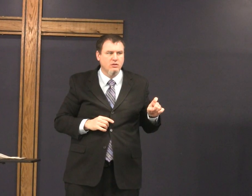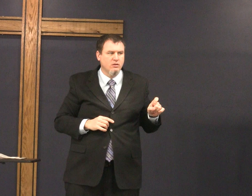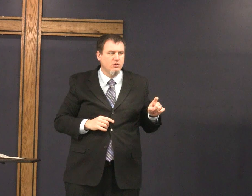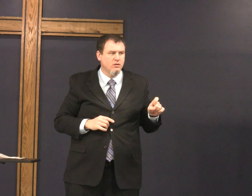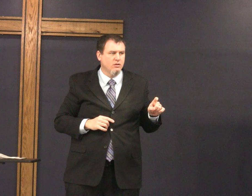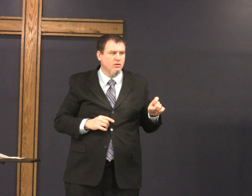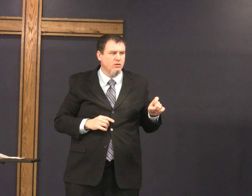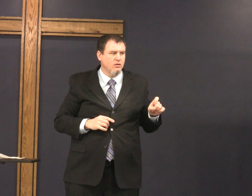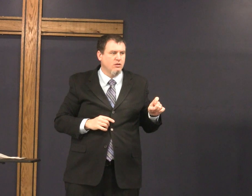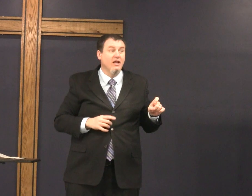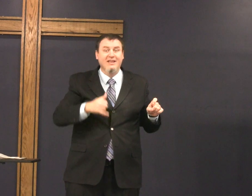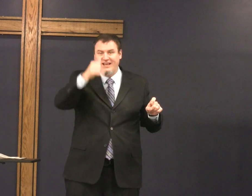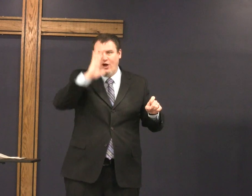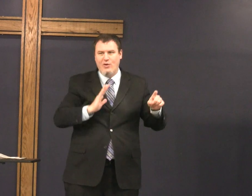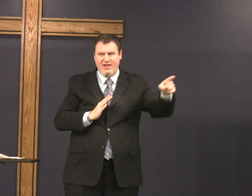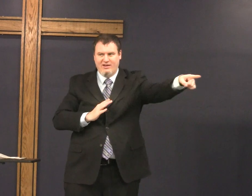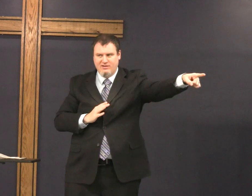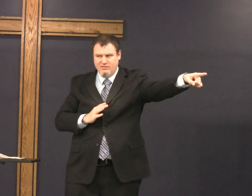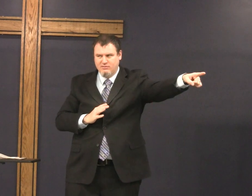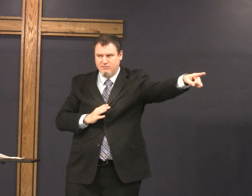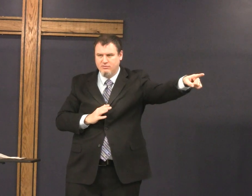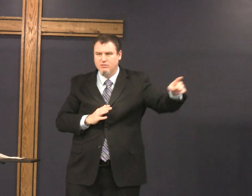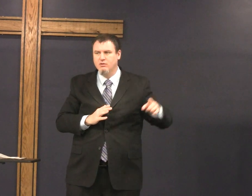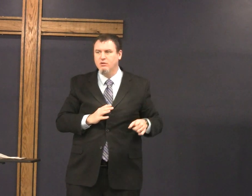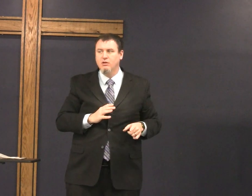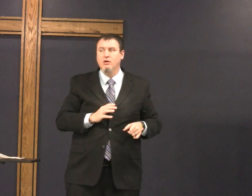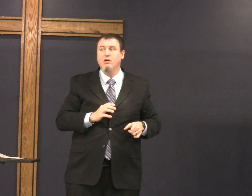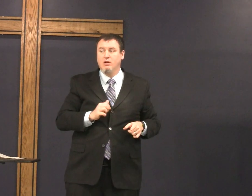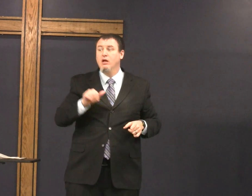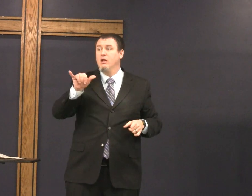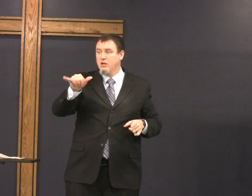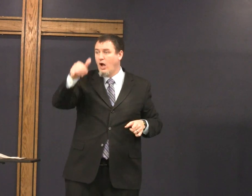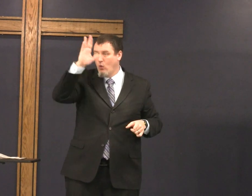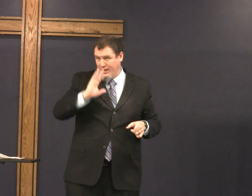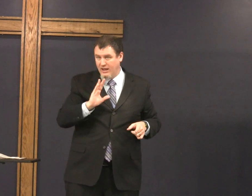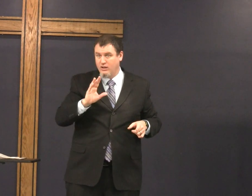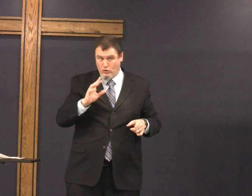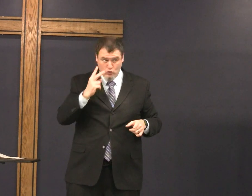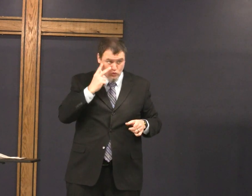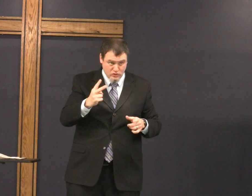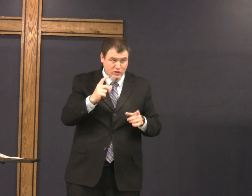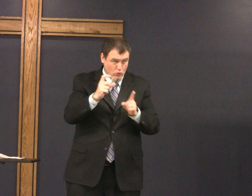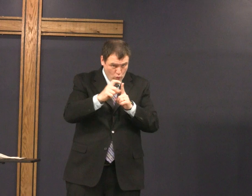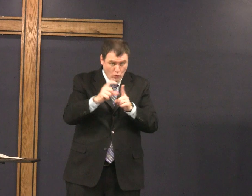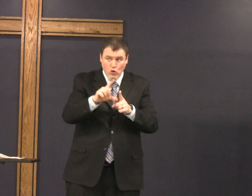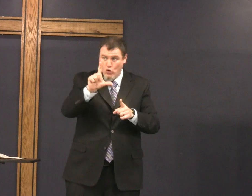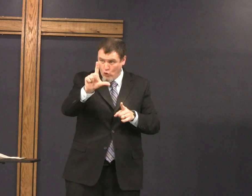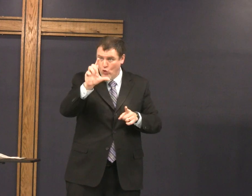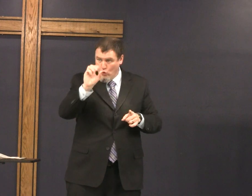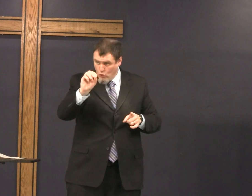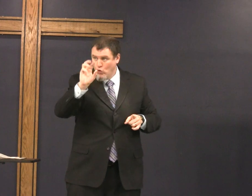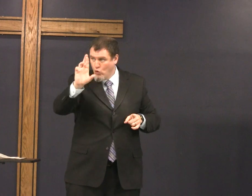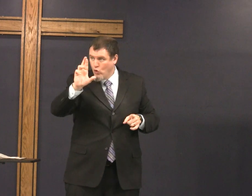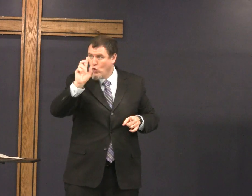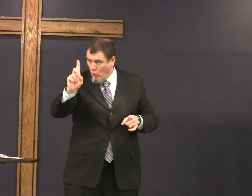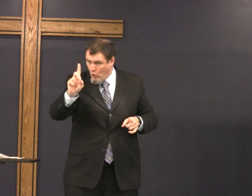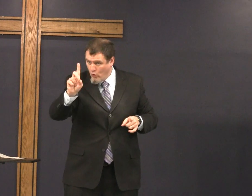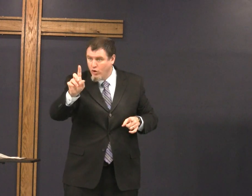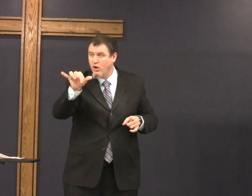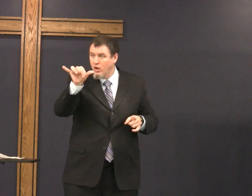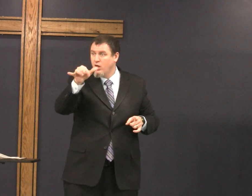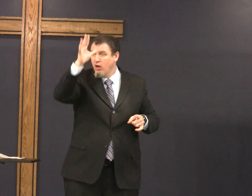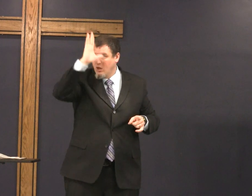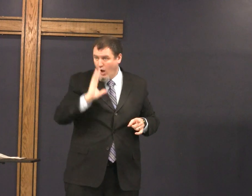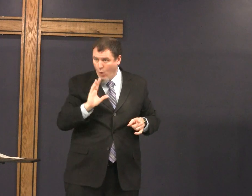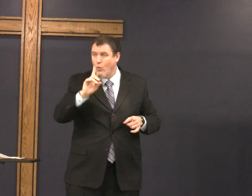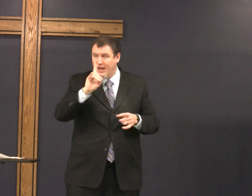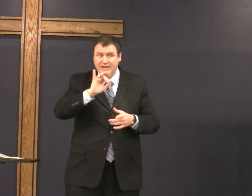who did all of these things God Yahweh you see this word l-o-r-d